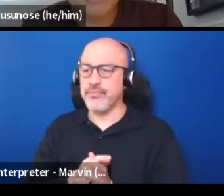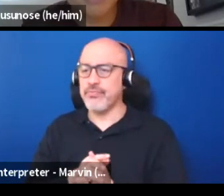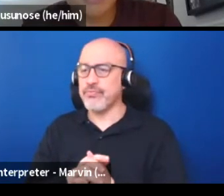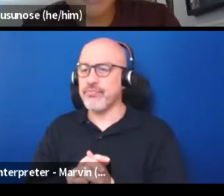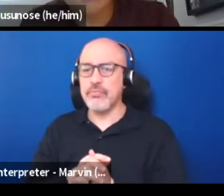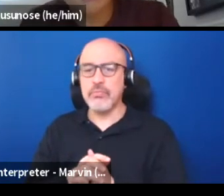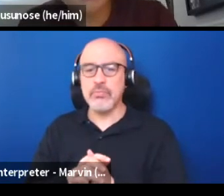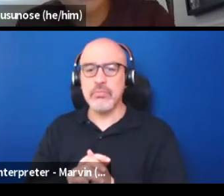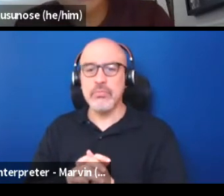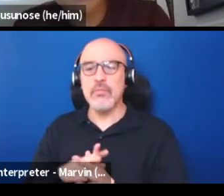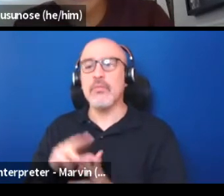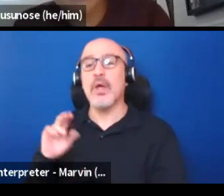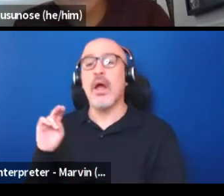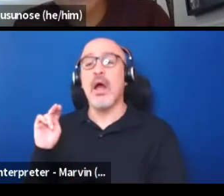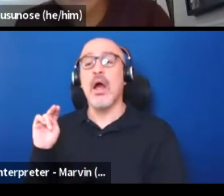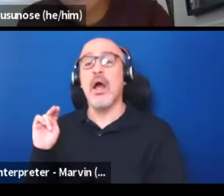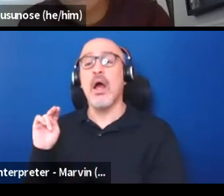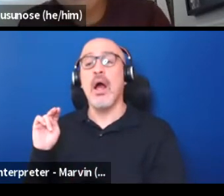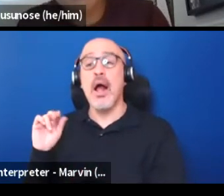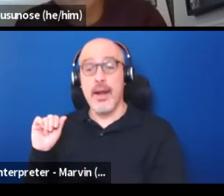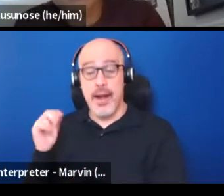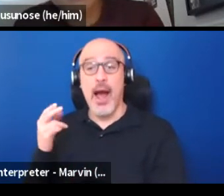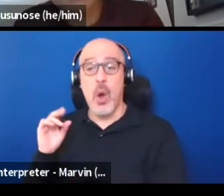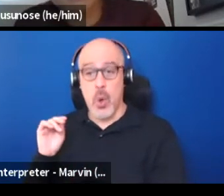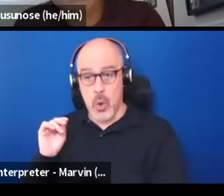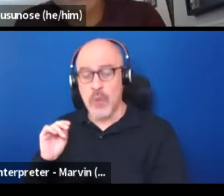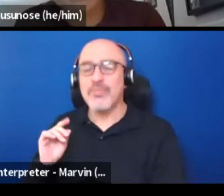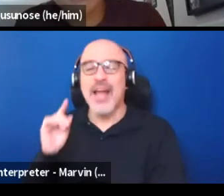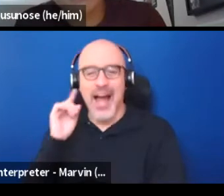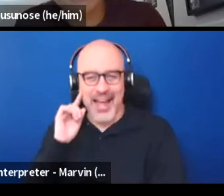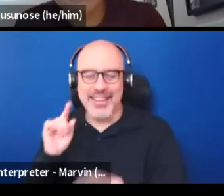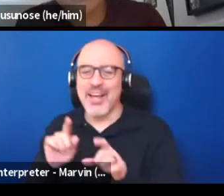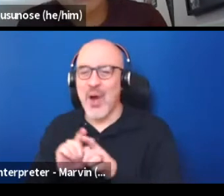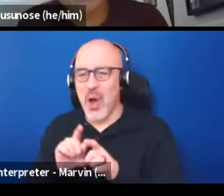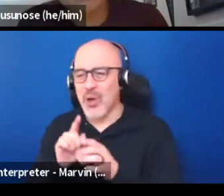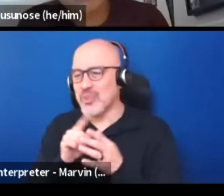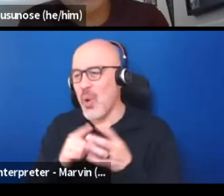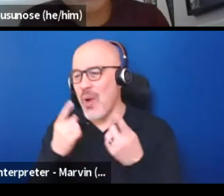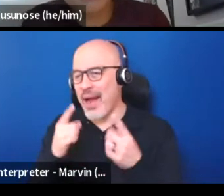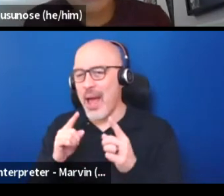And I think too with what's going on in the world art is essential.